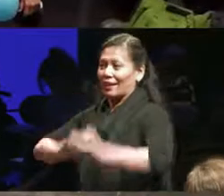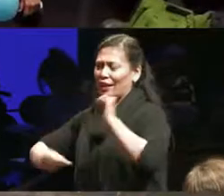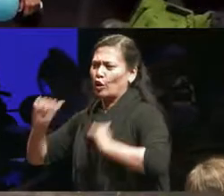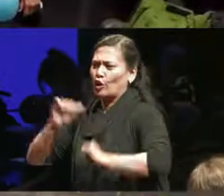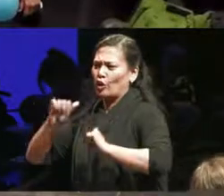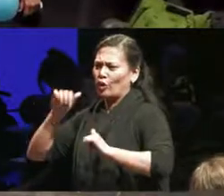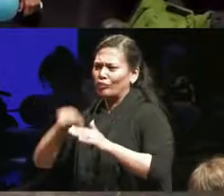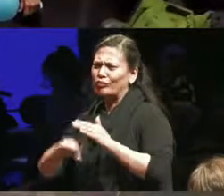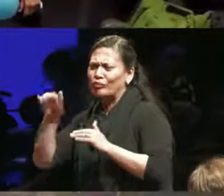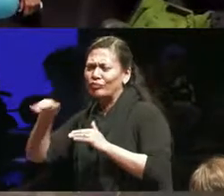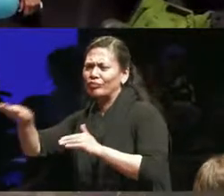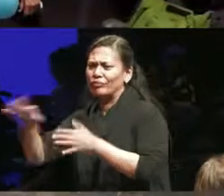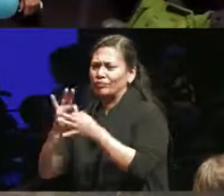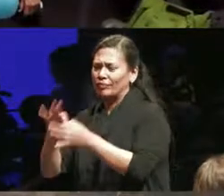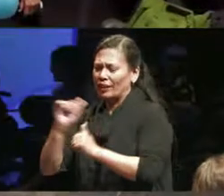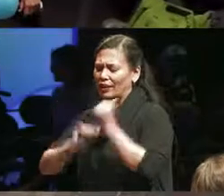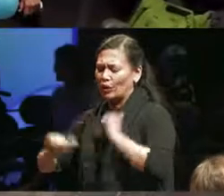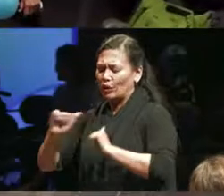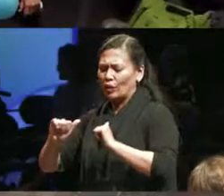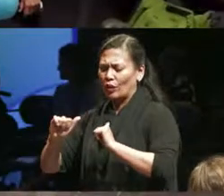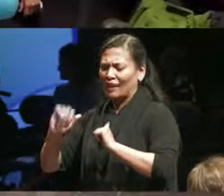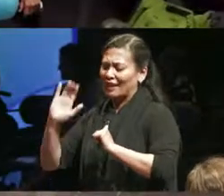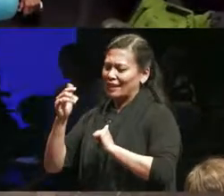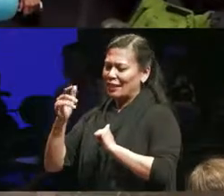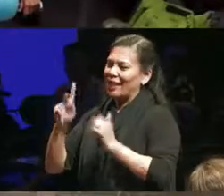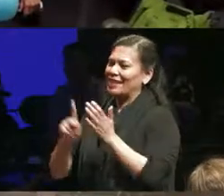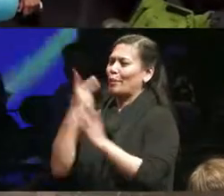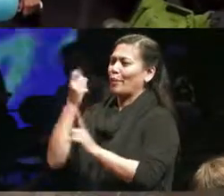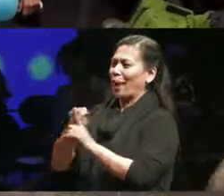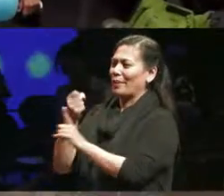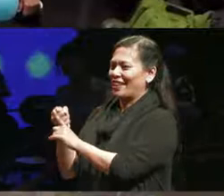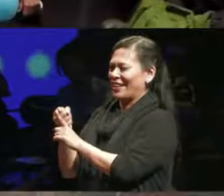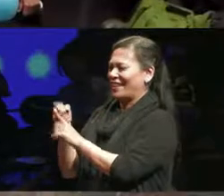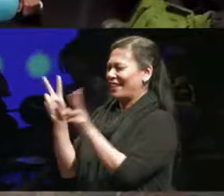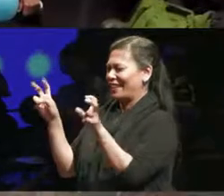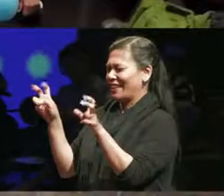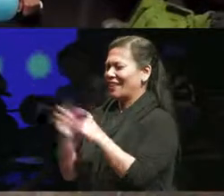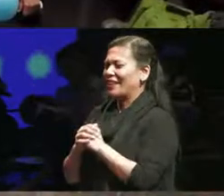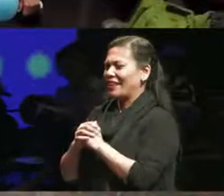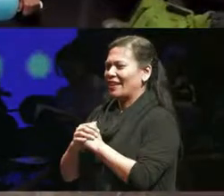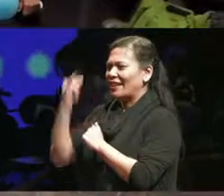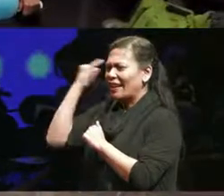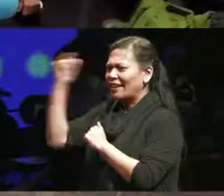like a double whammy in a way the precarity of being of freelance theater